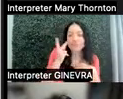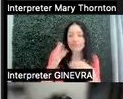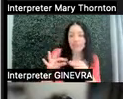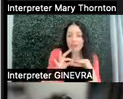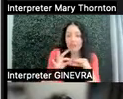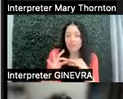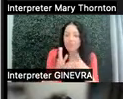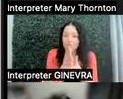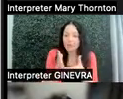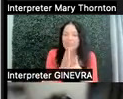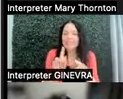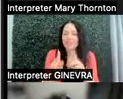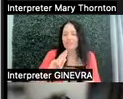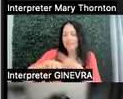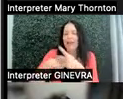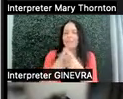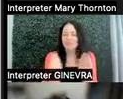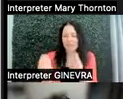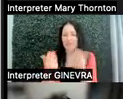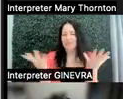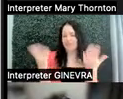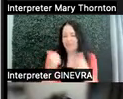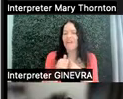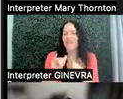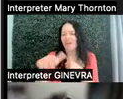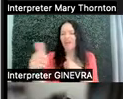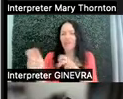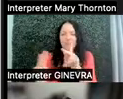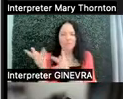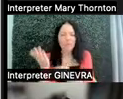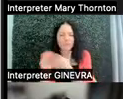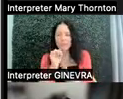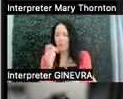between different types of materials that other people may not see, especially